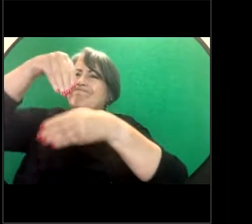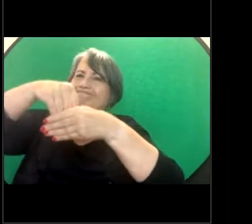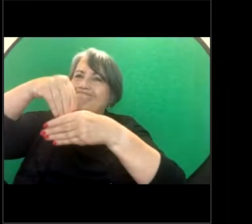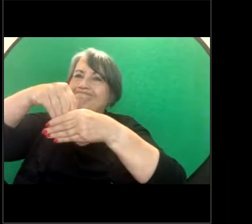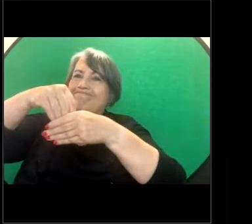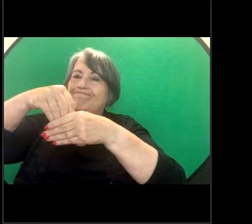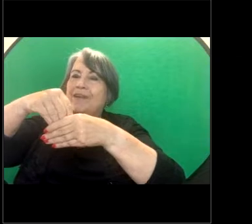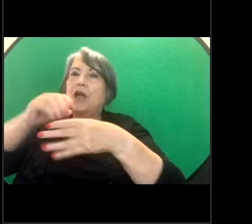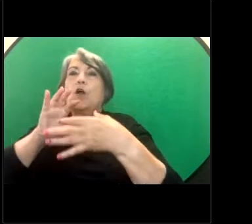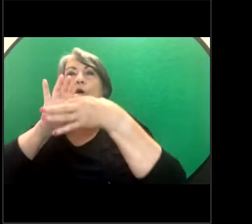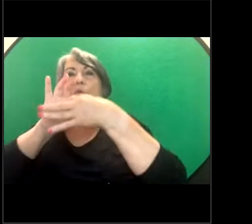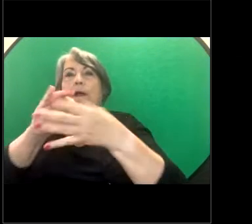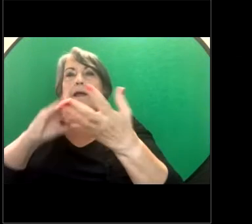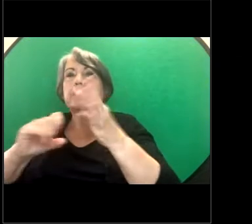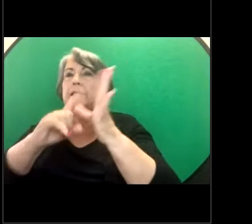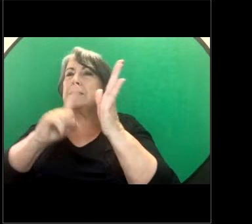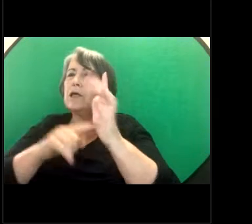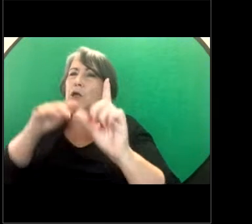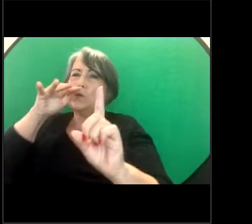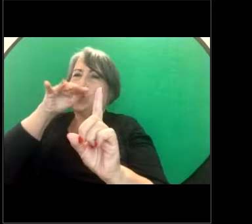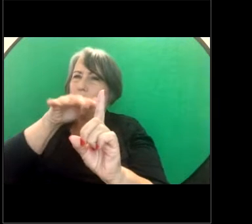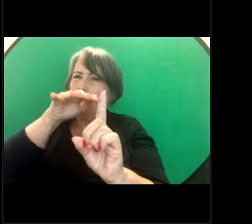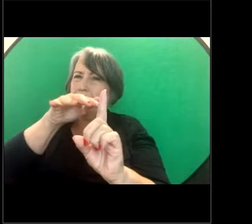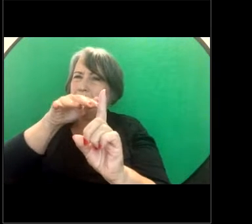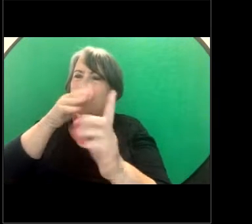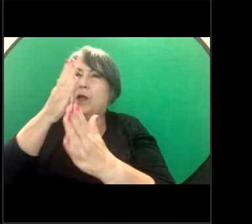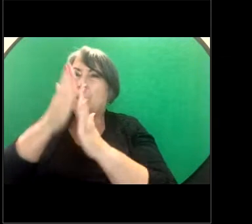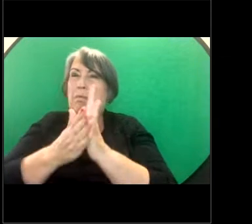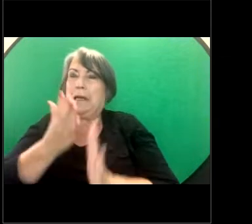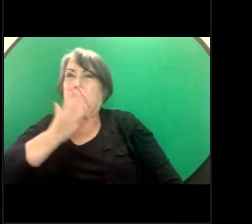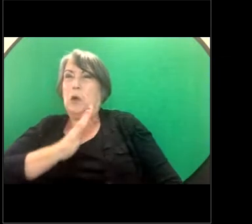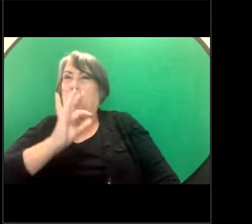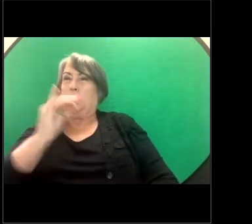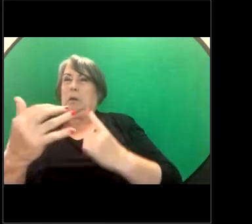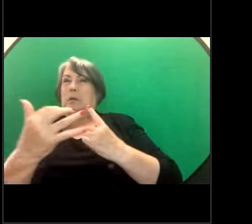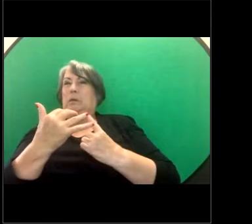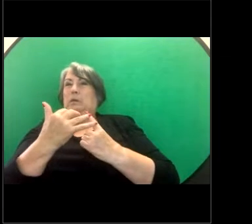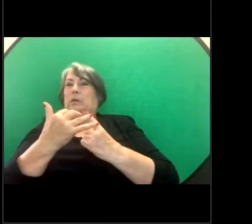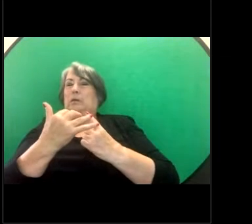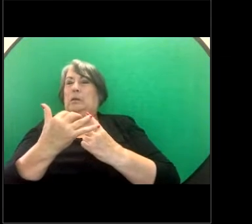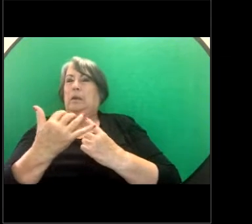legal discussions around topics around unwanted sexual advances, harassment, stalking and...